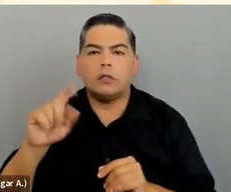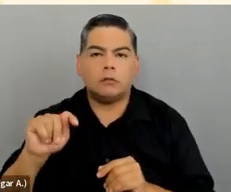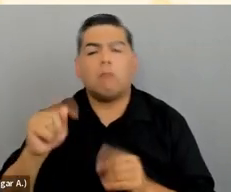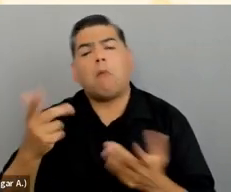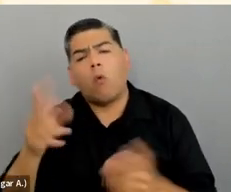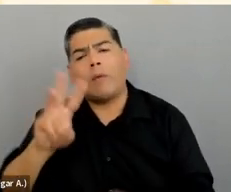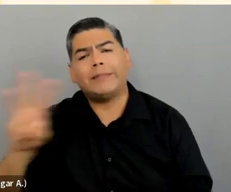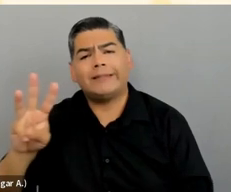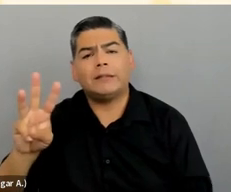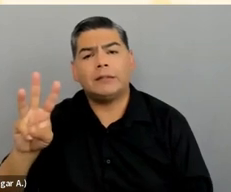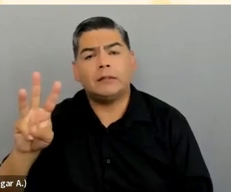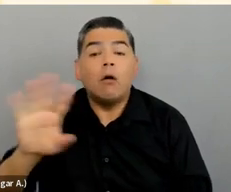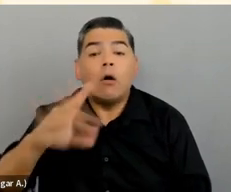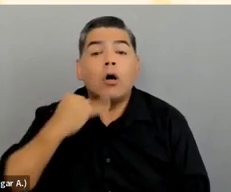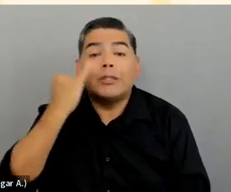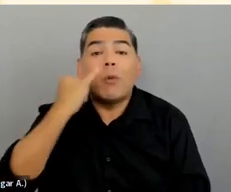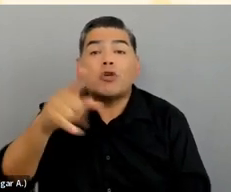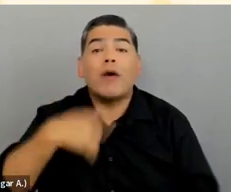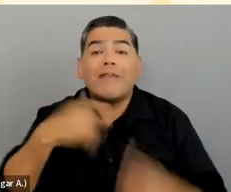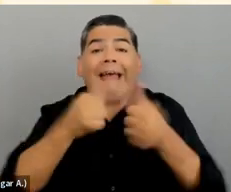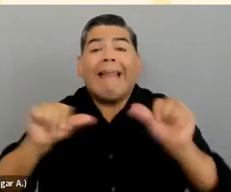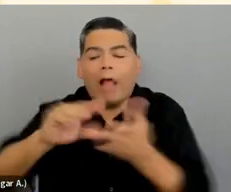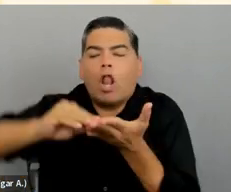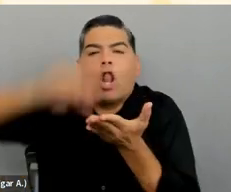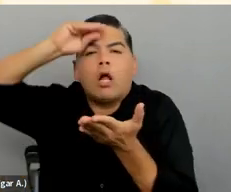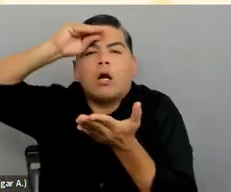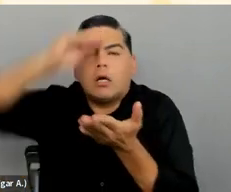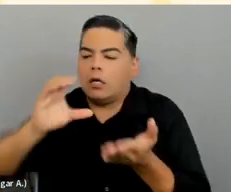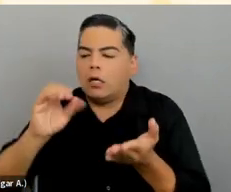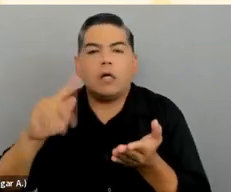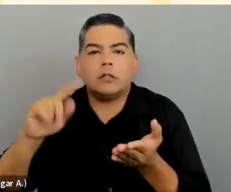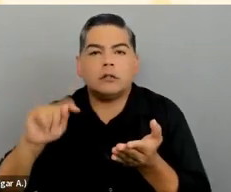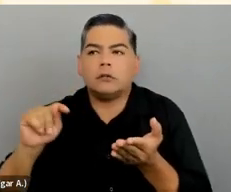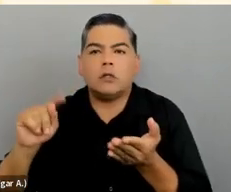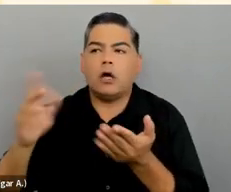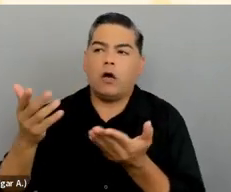So if you are posting any kind of learning content to WordPress,